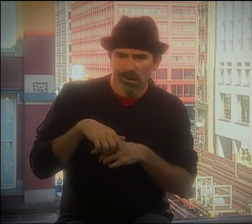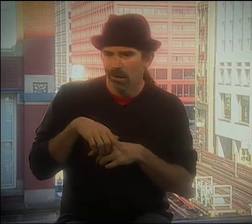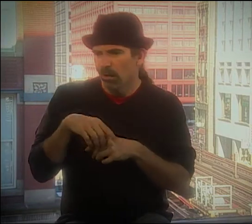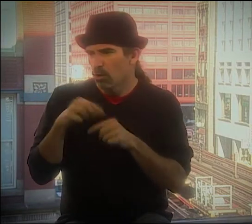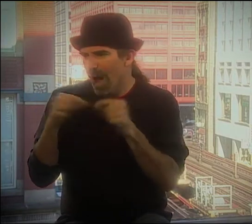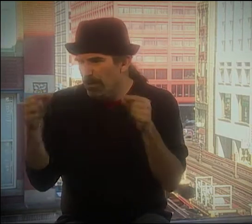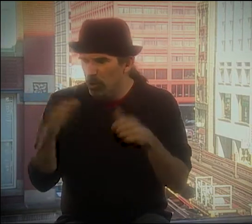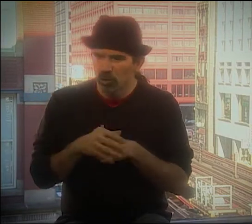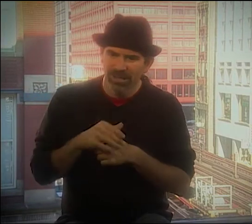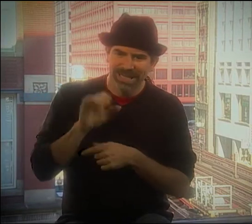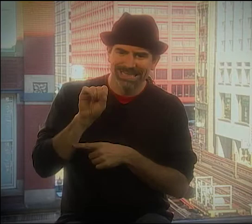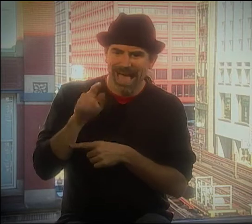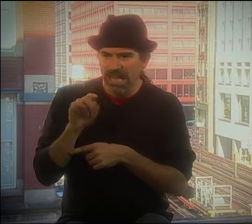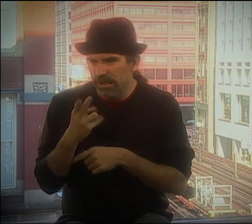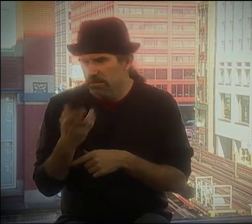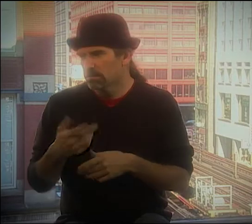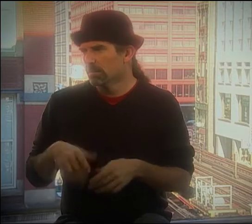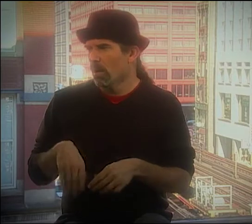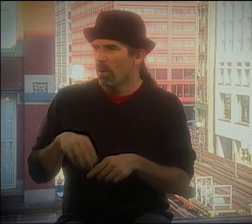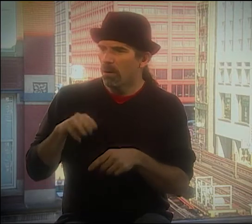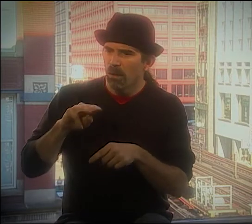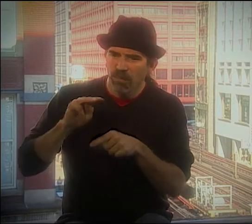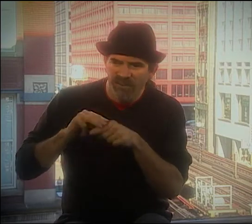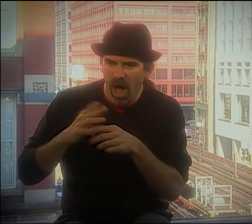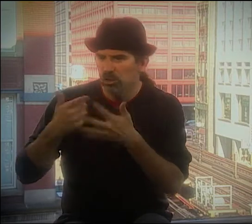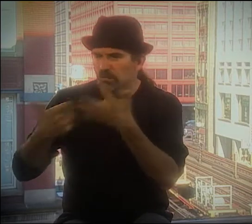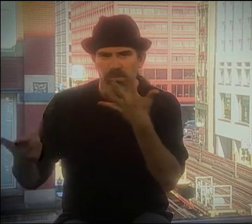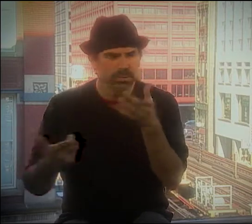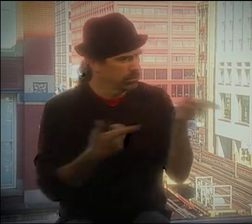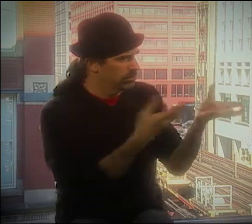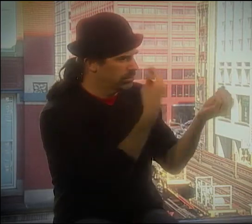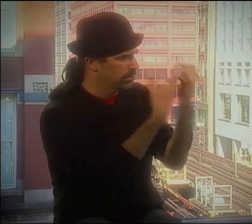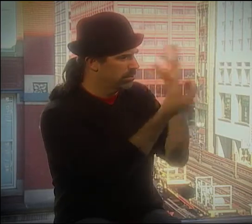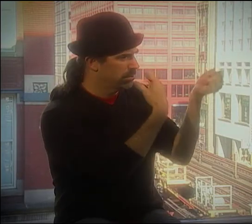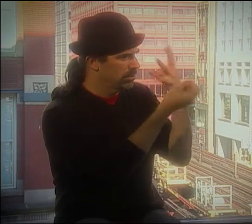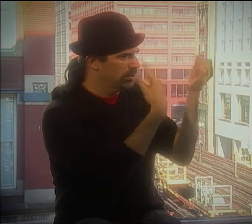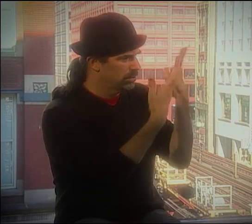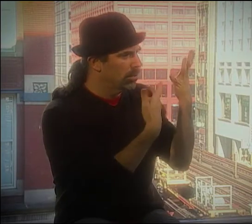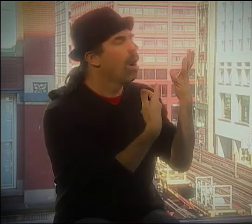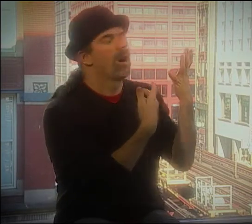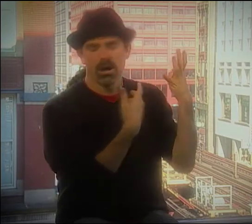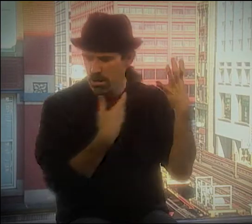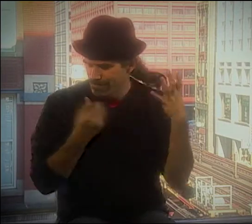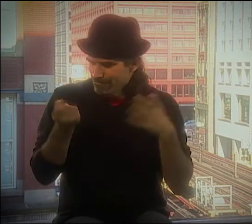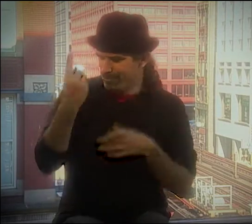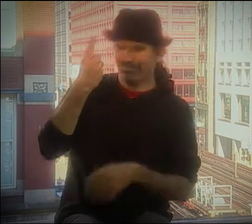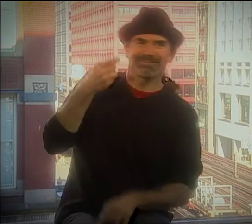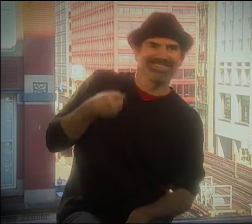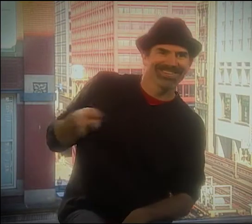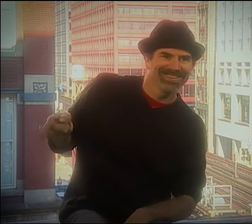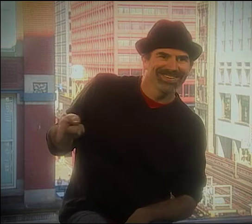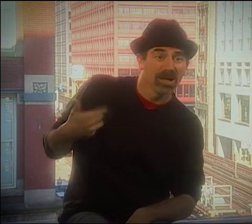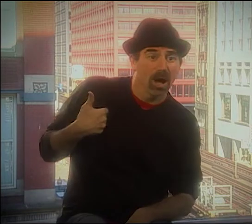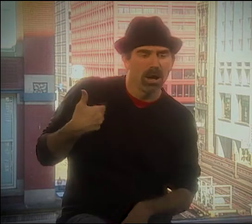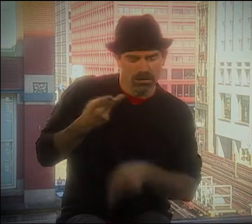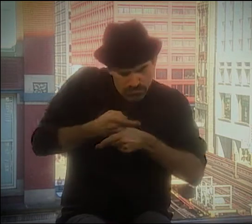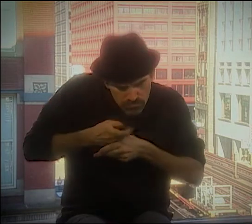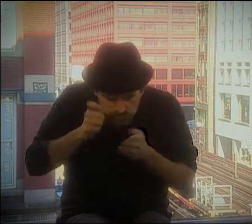ENDINGS OR GRAMMAR OR SYNTAX OR ALL THOSE THINGS LIKE-- BEFORE THEY JUST, YOU KNOW, HIT ME WITH STUFF.